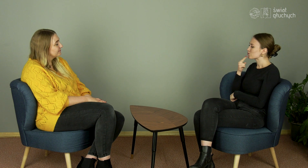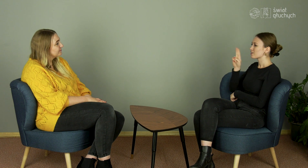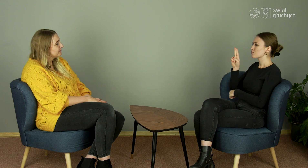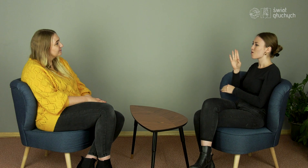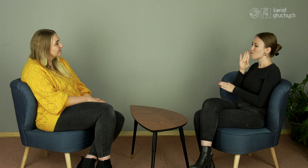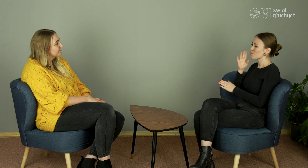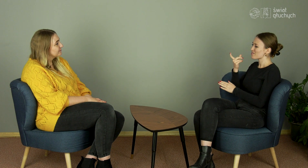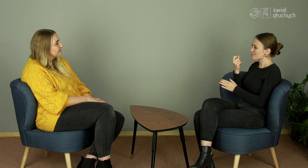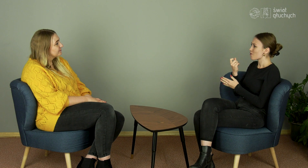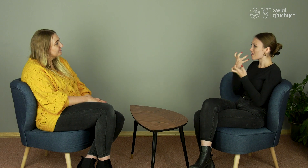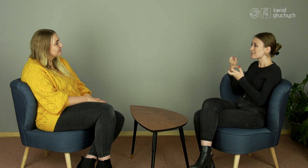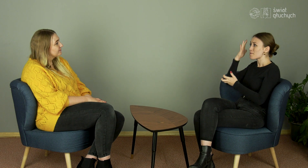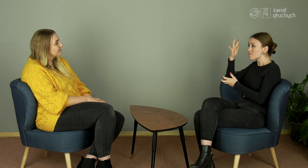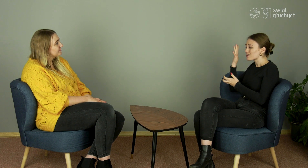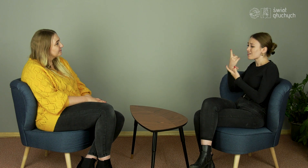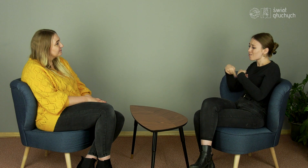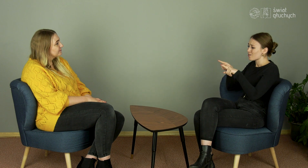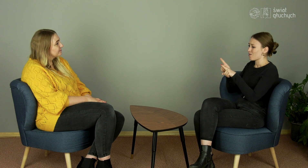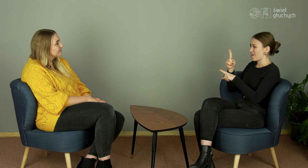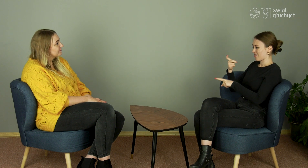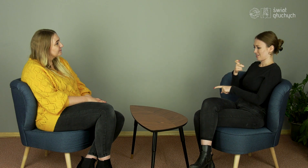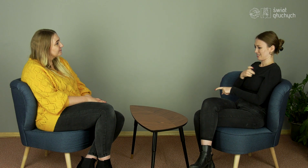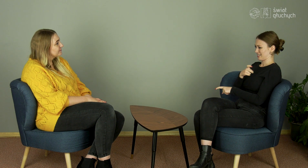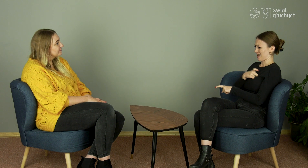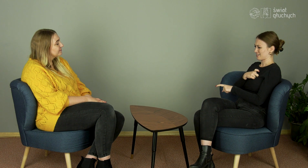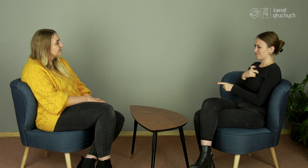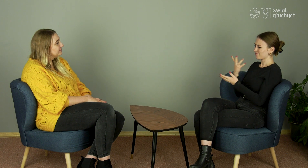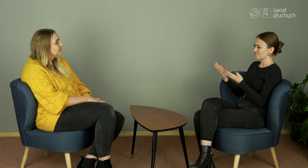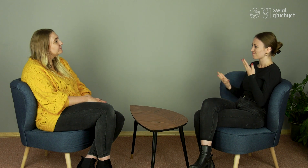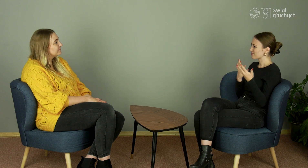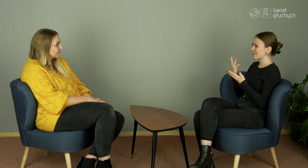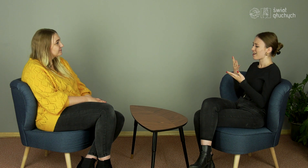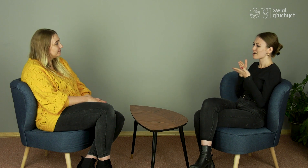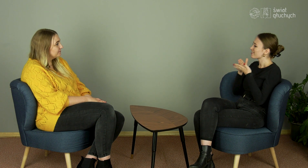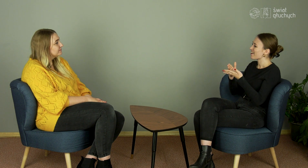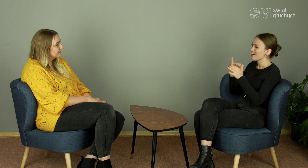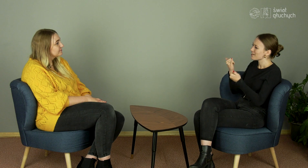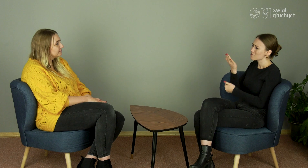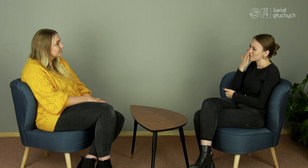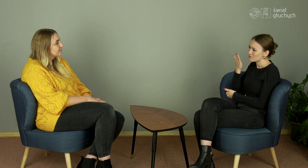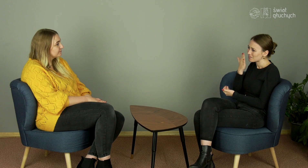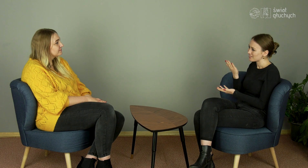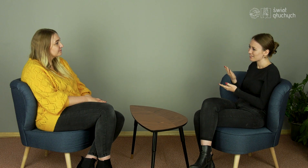who have their dreams, but are afraid to fulfill them, they are stressed?